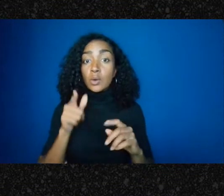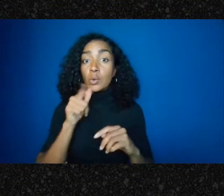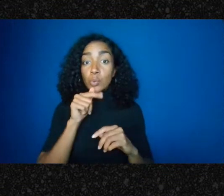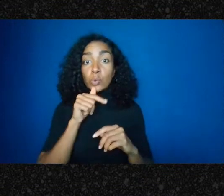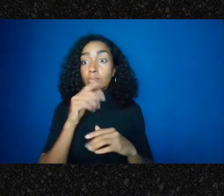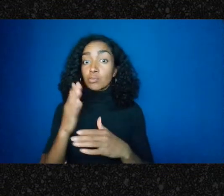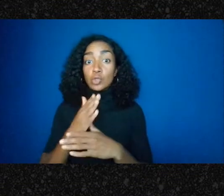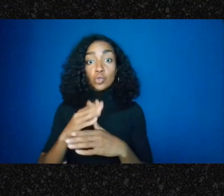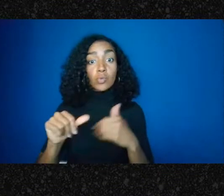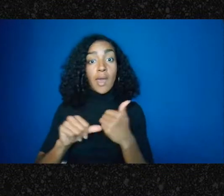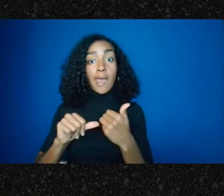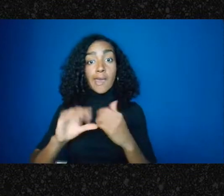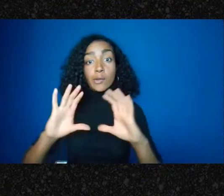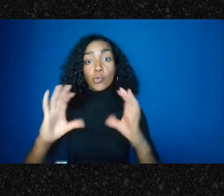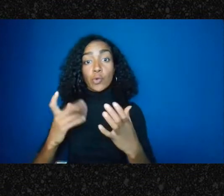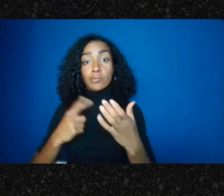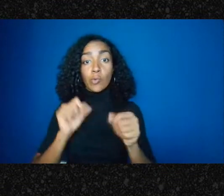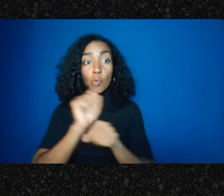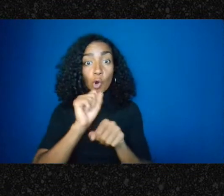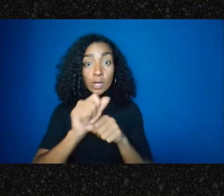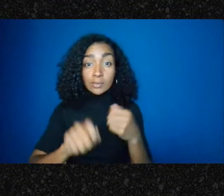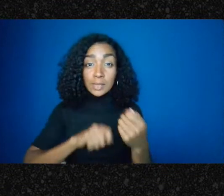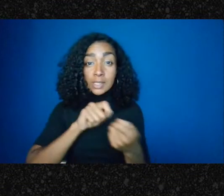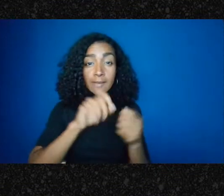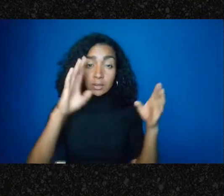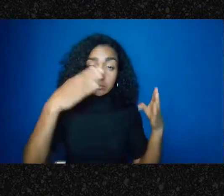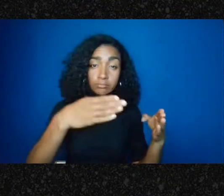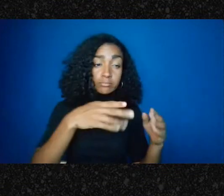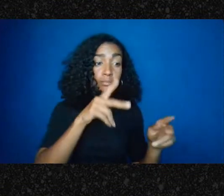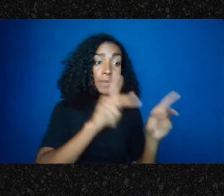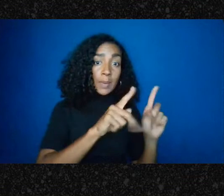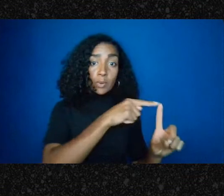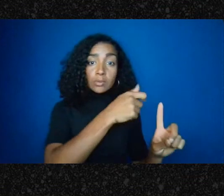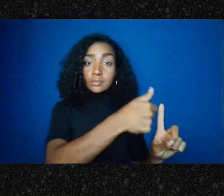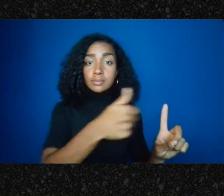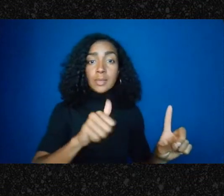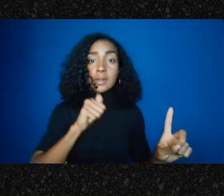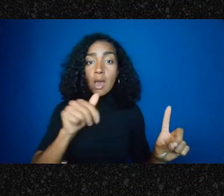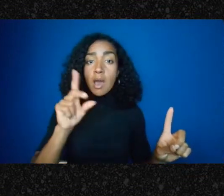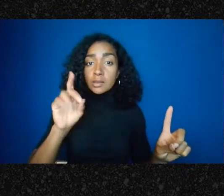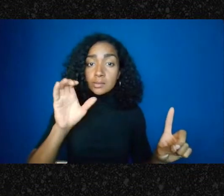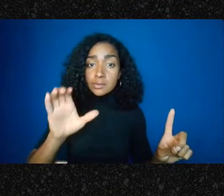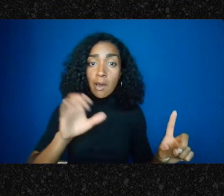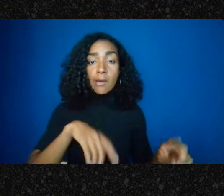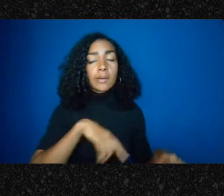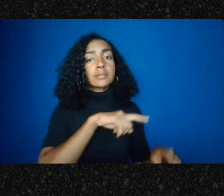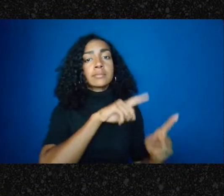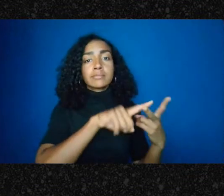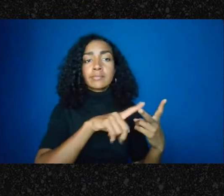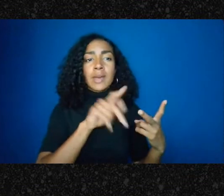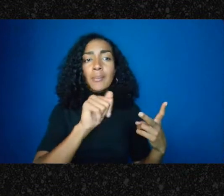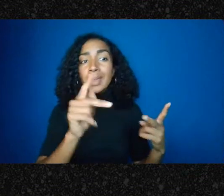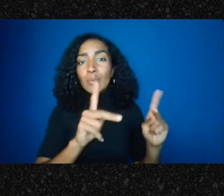or other people who want to keep their information private. A lot is going to hinge